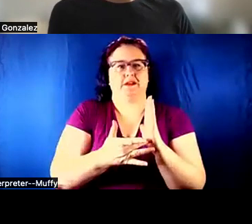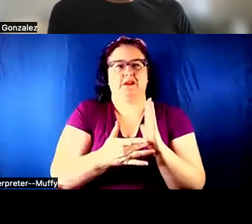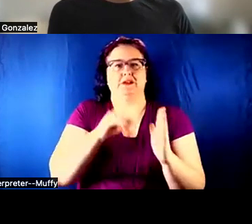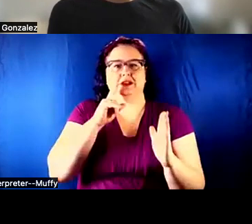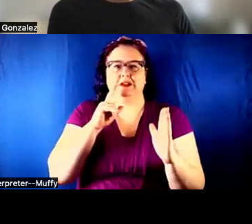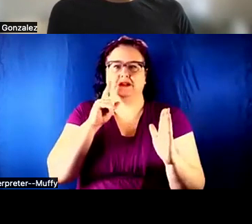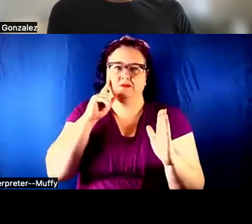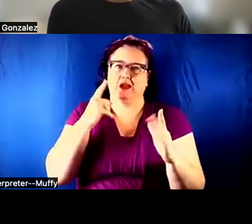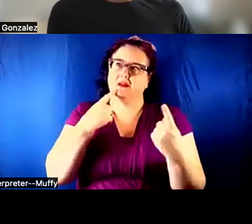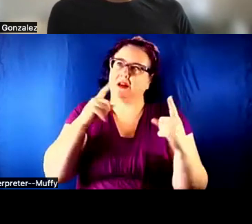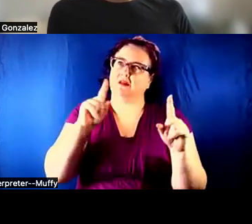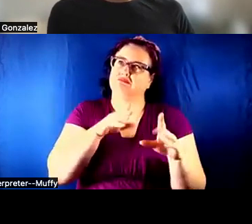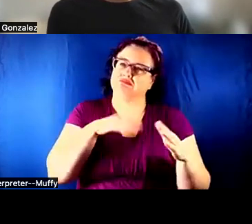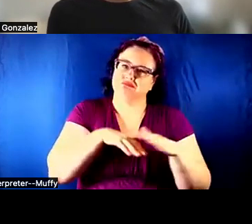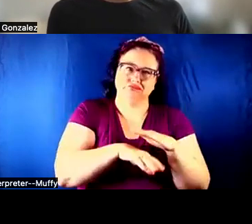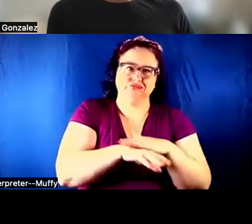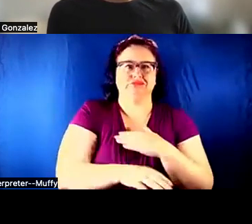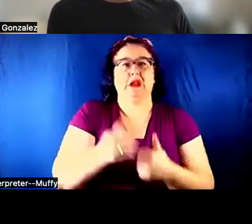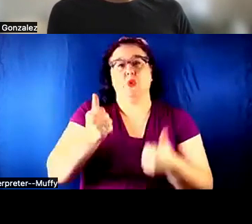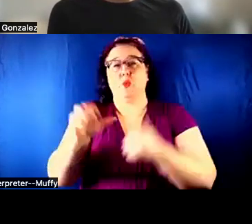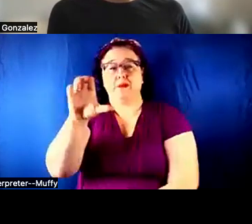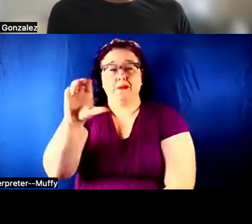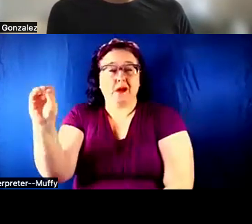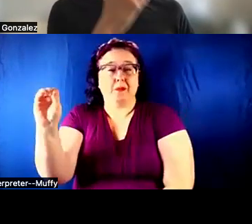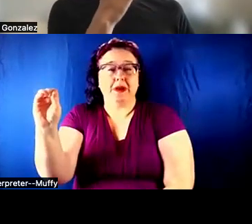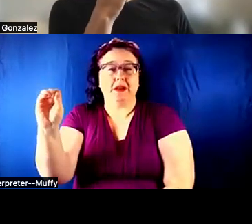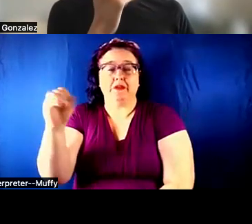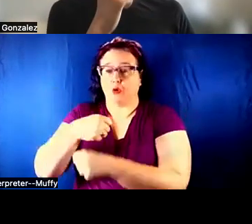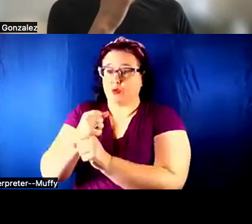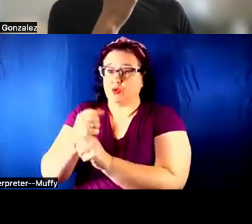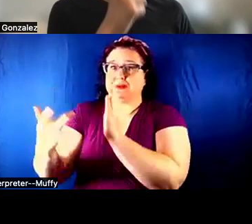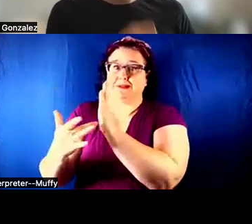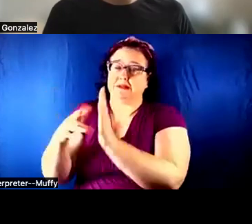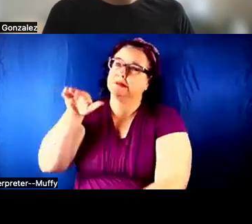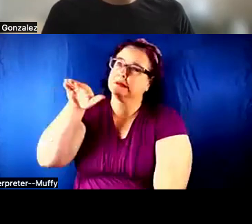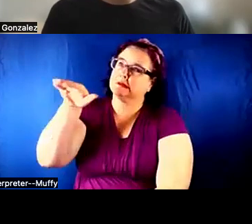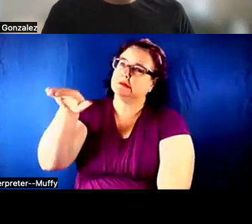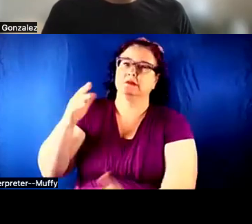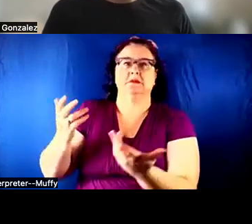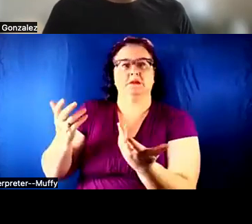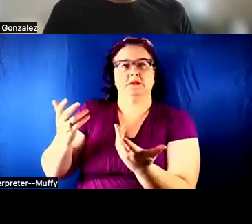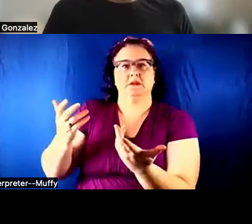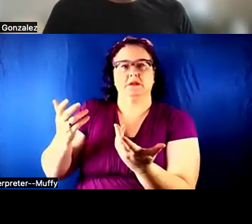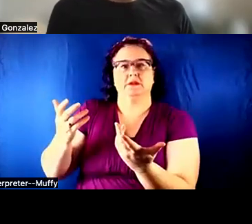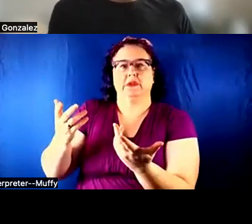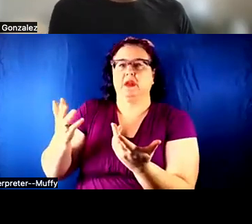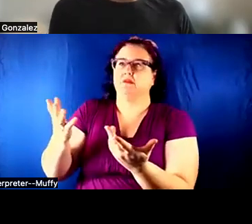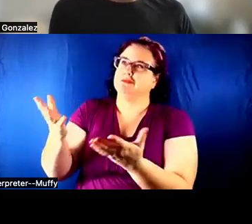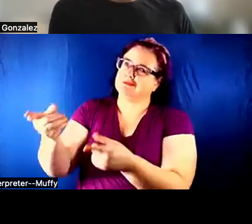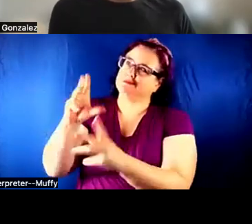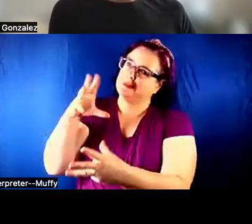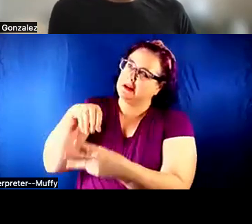THAT PRODUCE TECHNOLOGIES INCLUDE EXCESSIVE ABILITY ALSO -- INCLUDE ACCESSIBILITY ALSO.